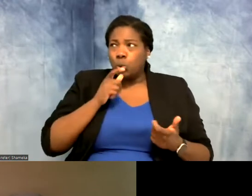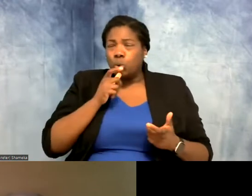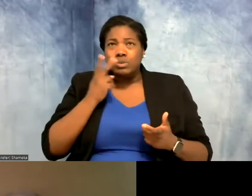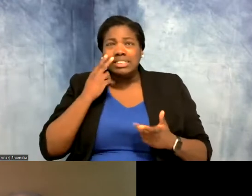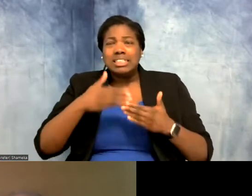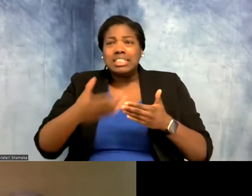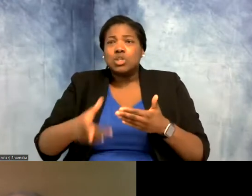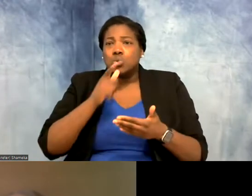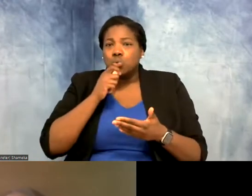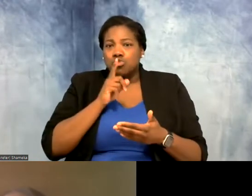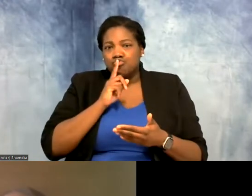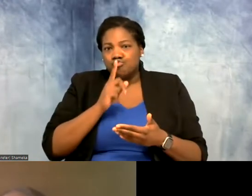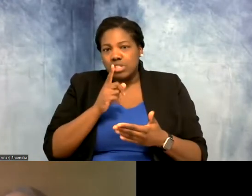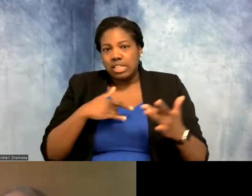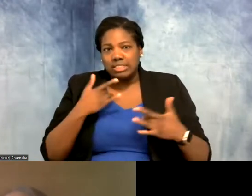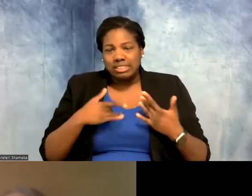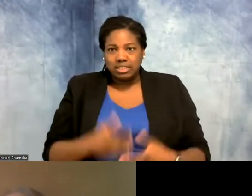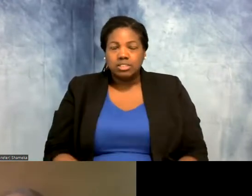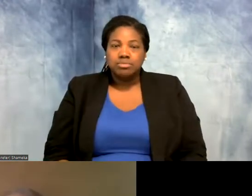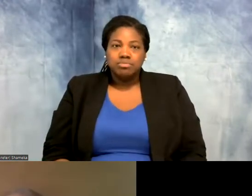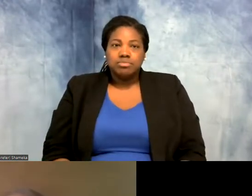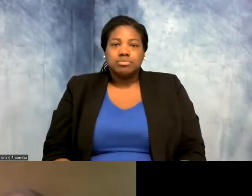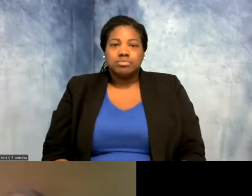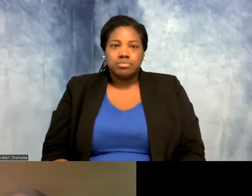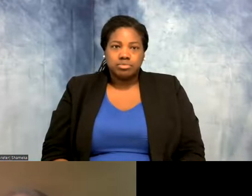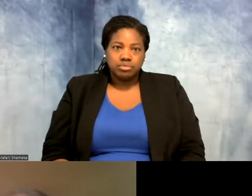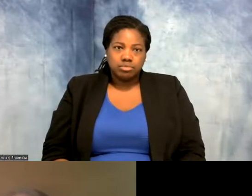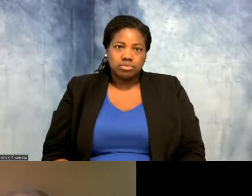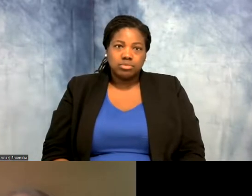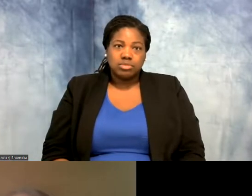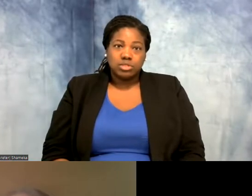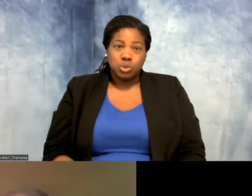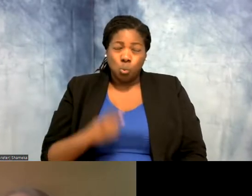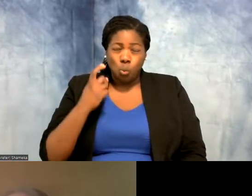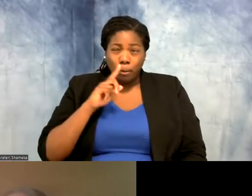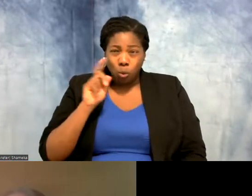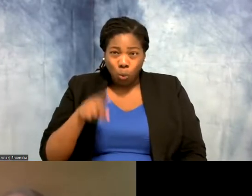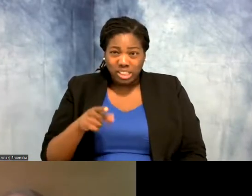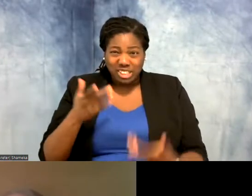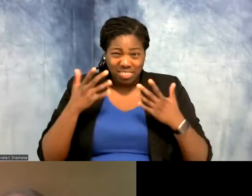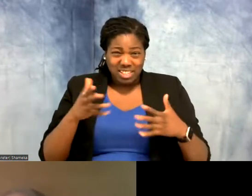Shellie: That's so great. We have time for one more question, but I know we have tons